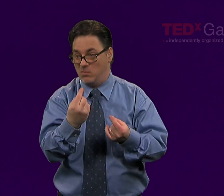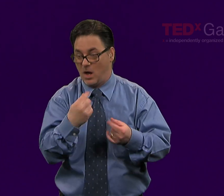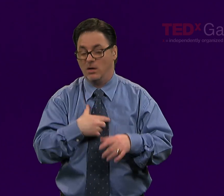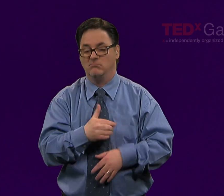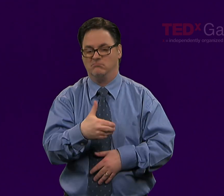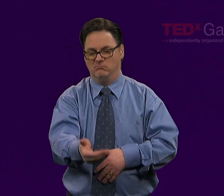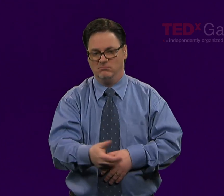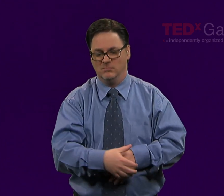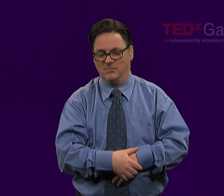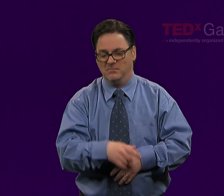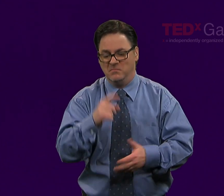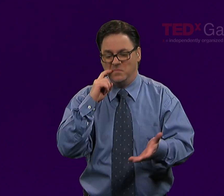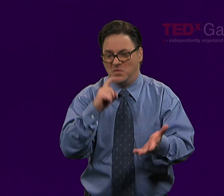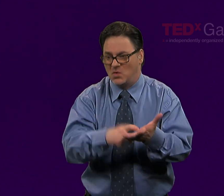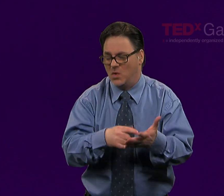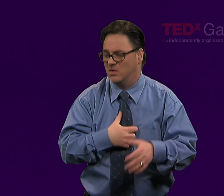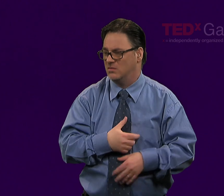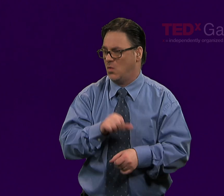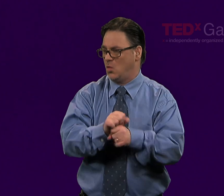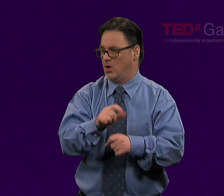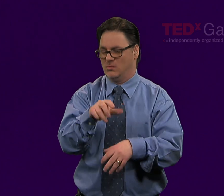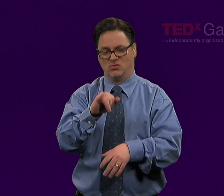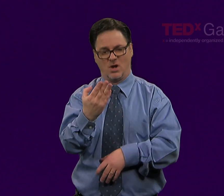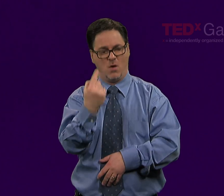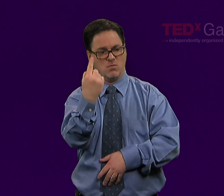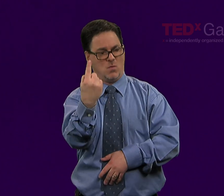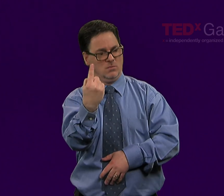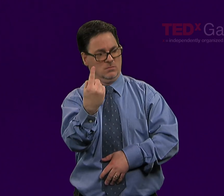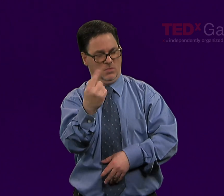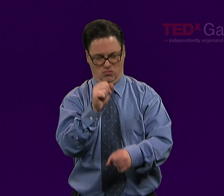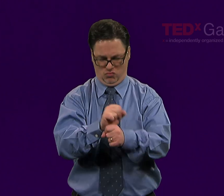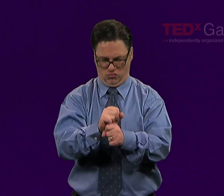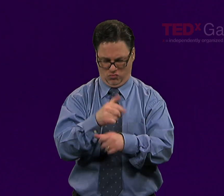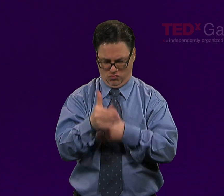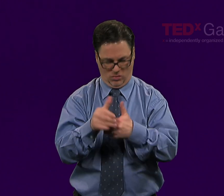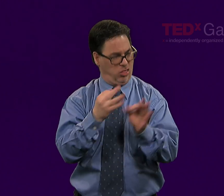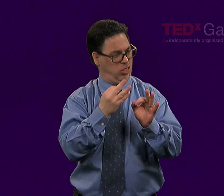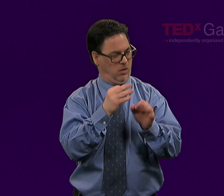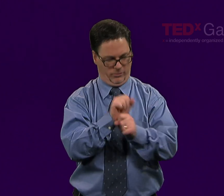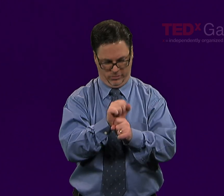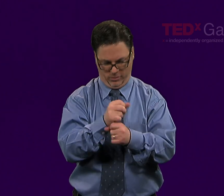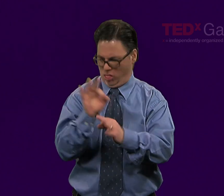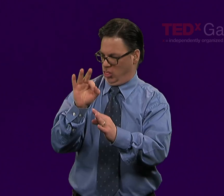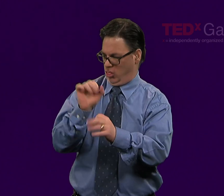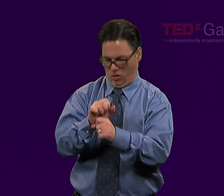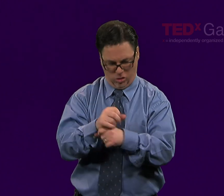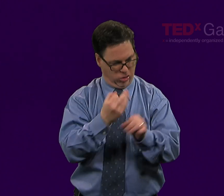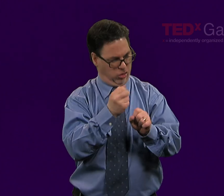that we are generally multi-tasking and distracted, and that this, actually, is happening in such a way